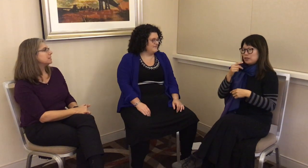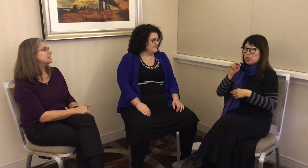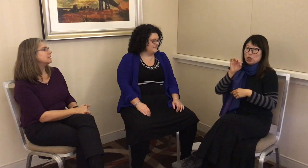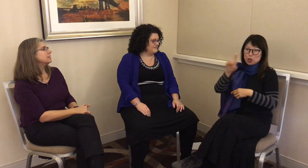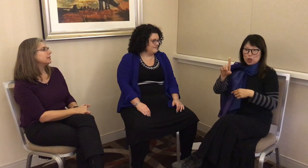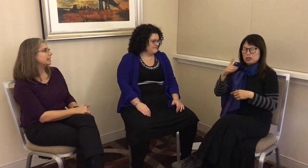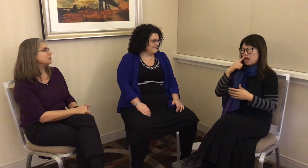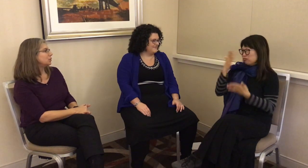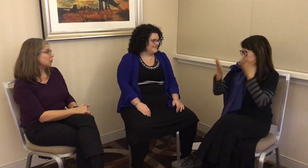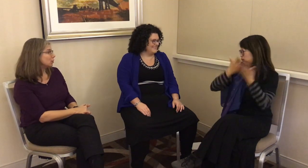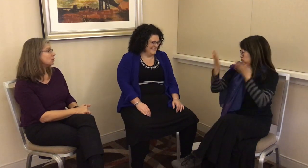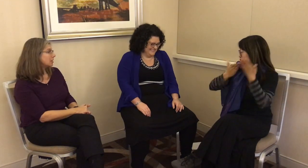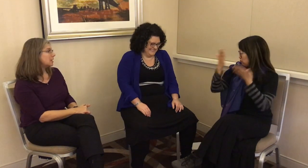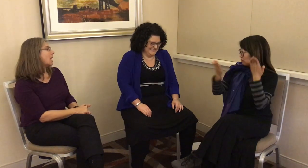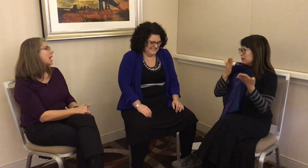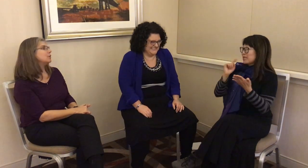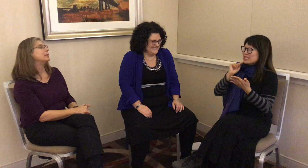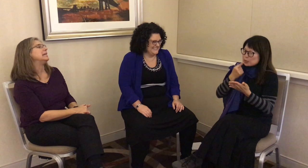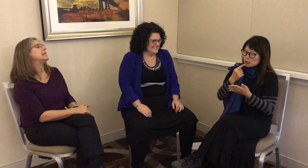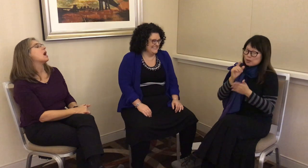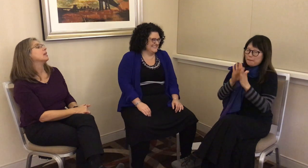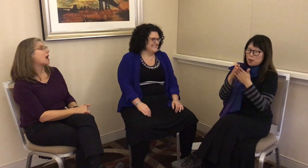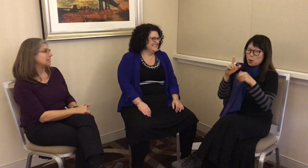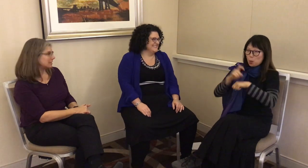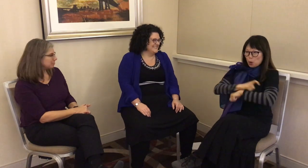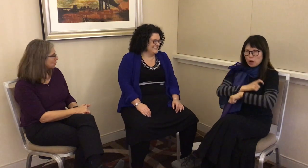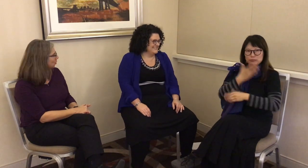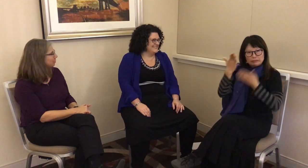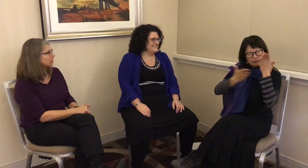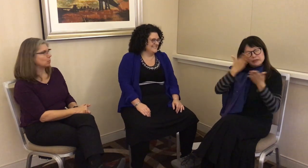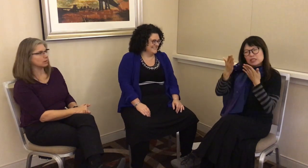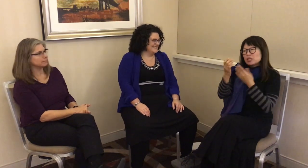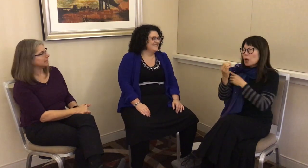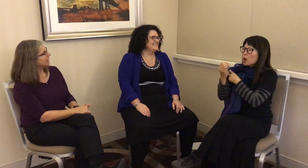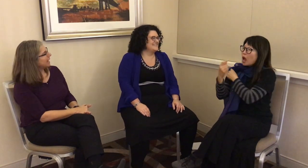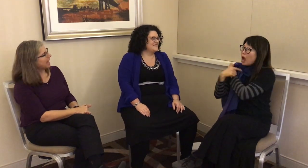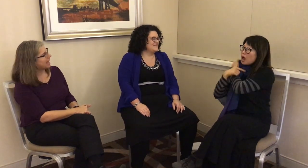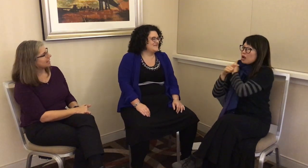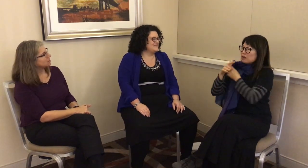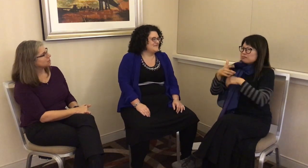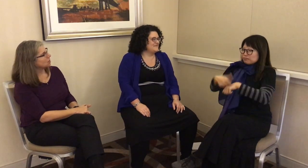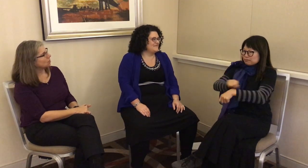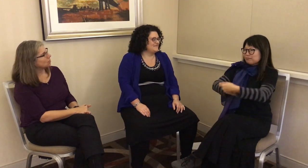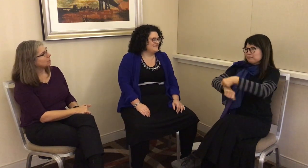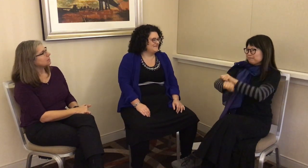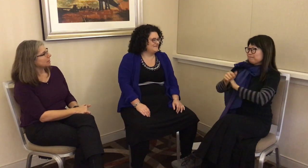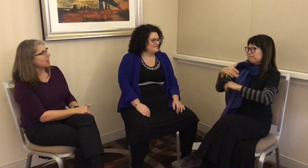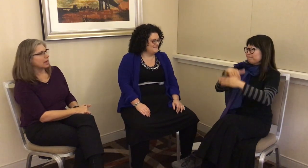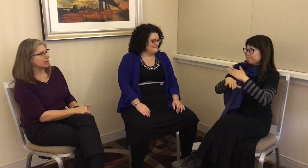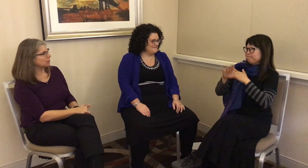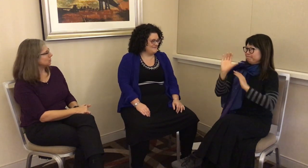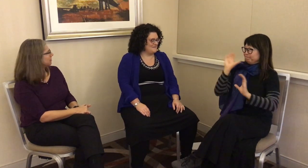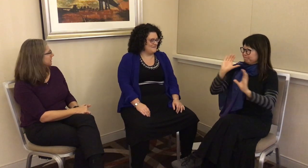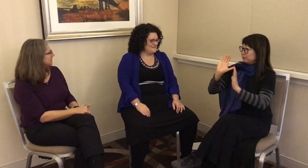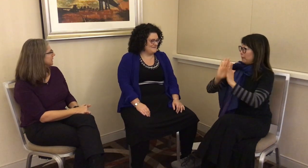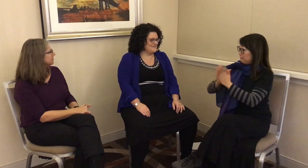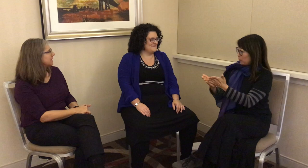mentioned, I’m a serious nerd. I read a lot – total bookworm. I rolled up my sleeves